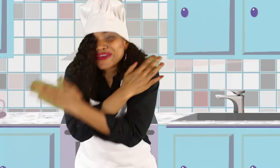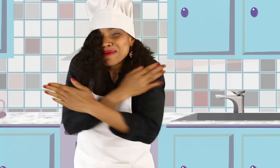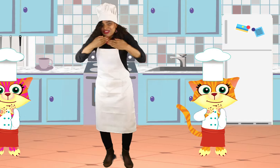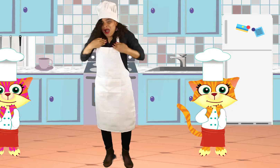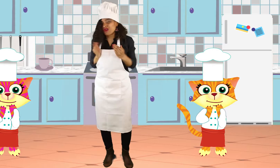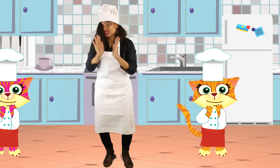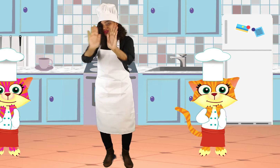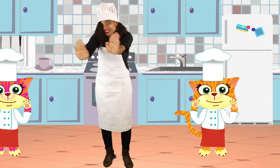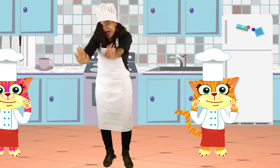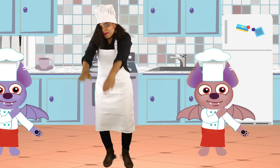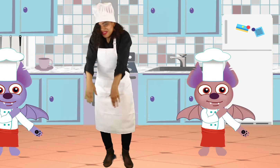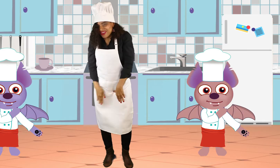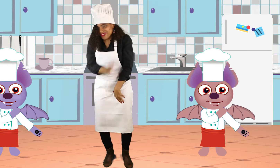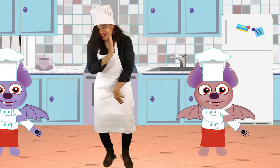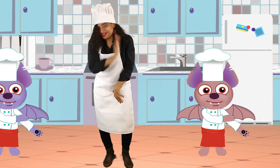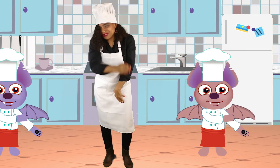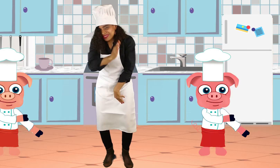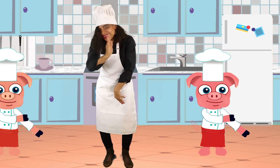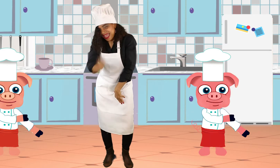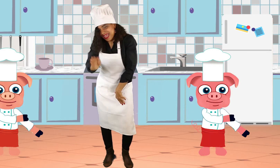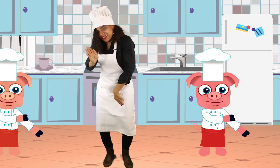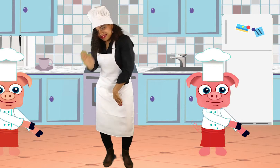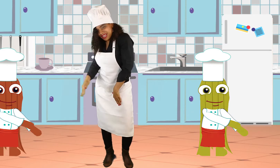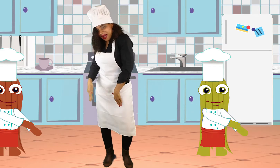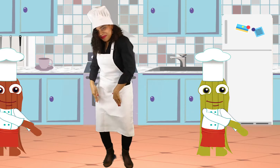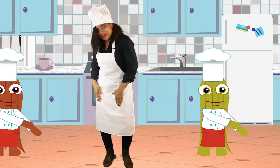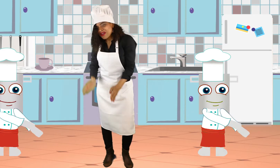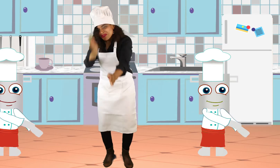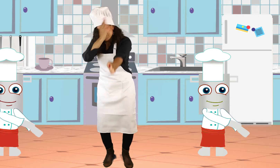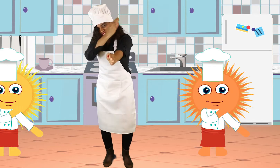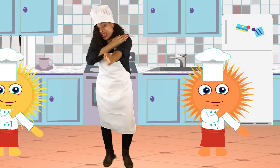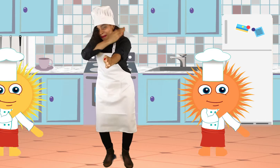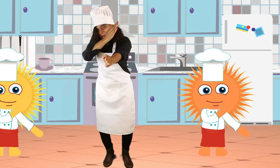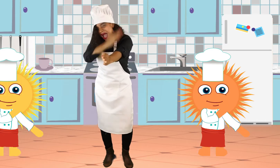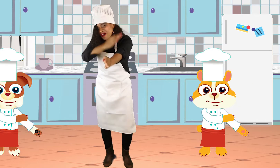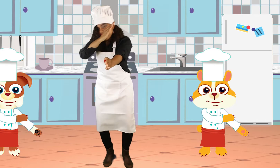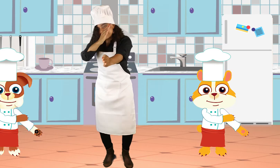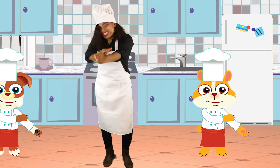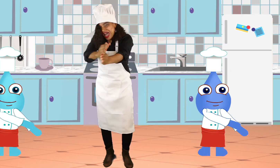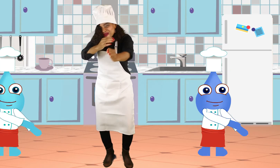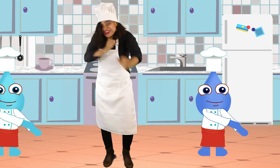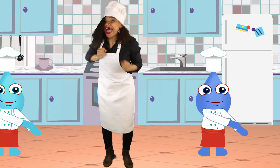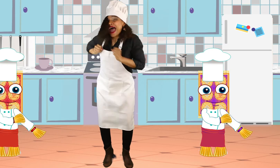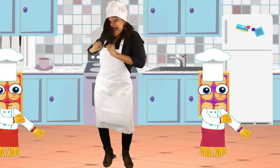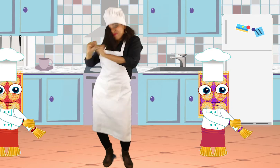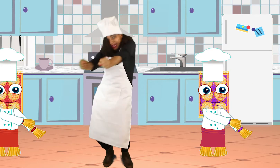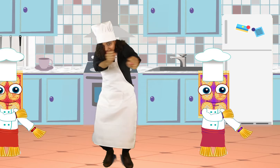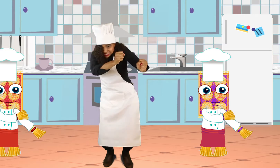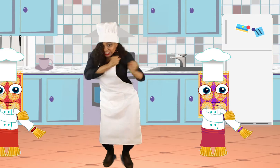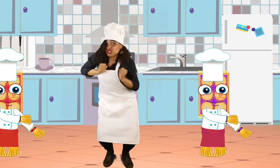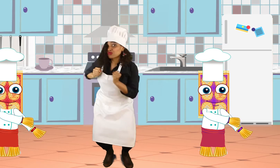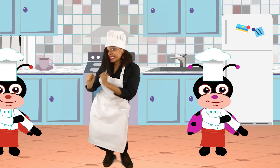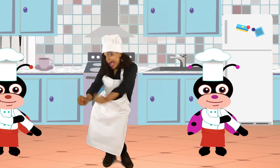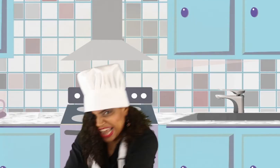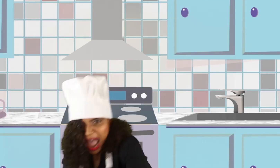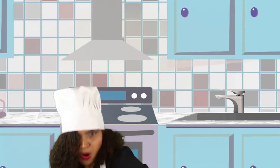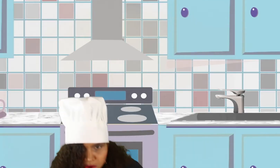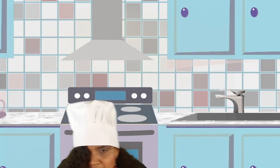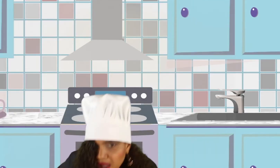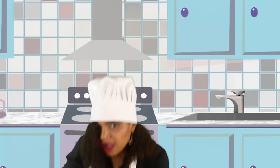Come on y'all, don't stop. We're going to do the letter chop. We're going to chop out each sound, and blend it straight down!